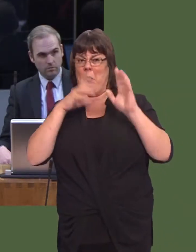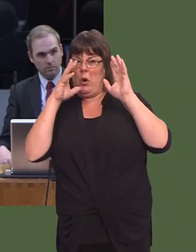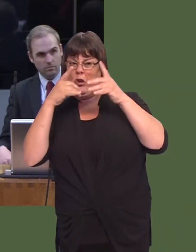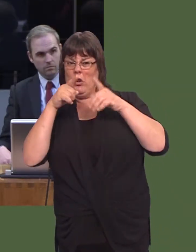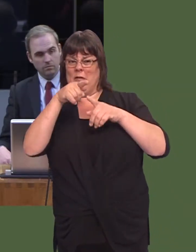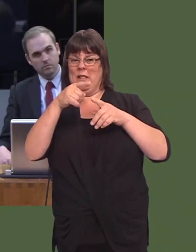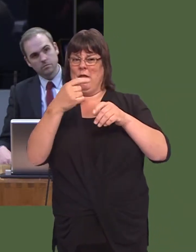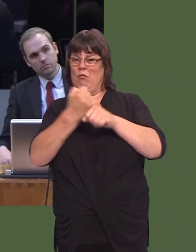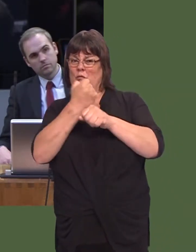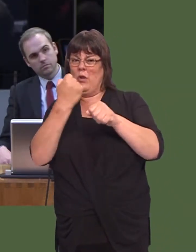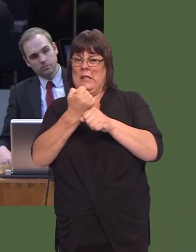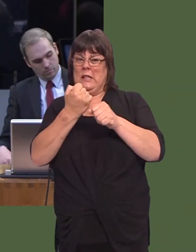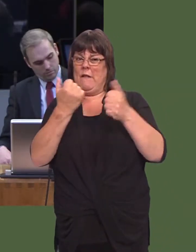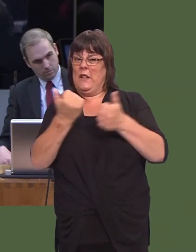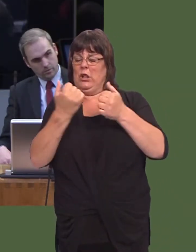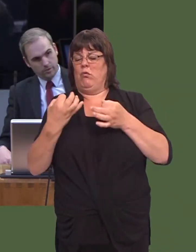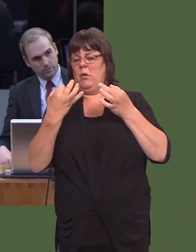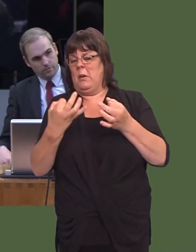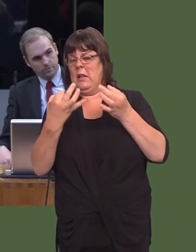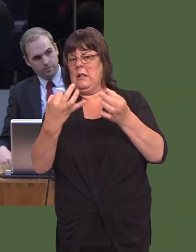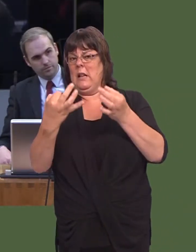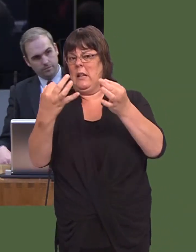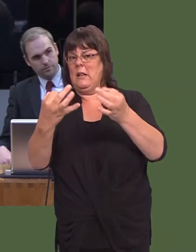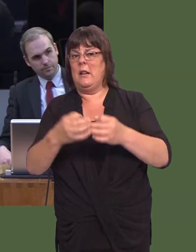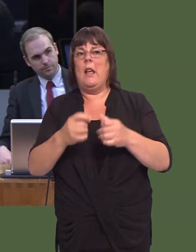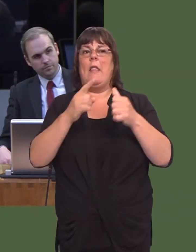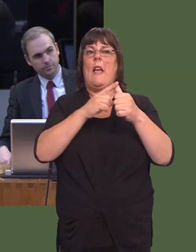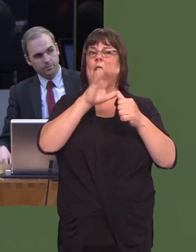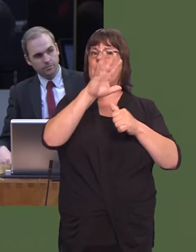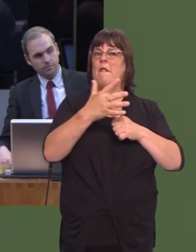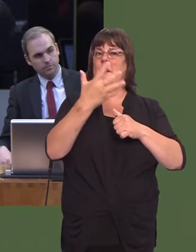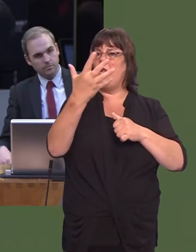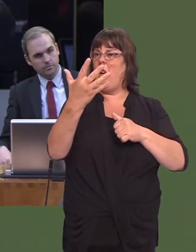Ni chafodd y cysylltiad erioed ei orffen, mewn difrif; mi gafodd yr A55 ei hadeiladu